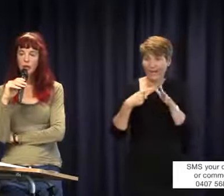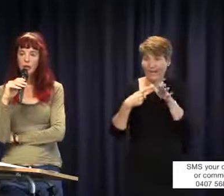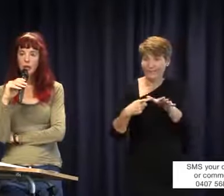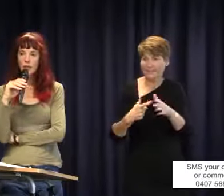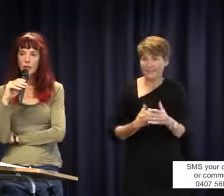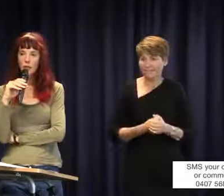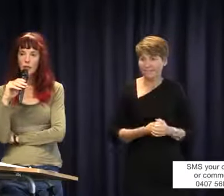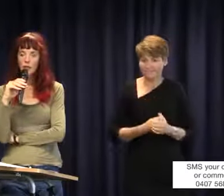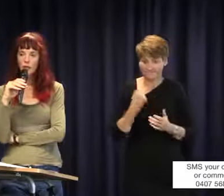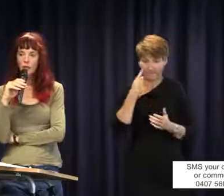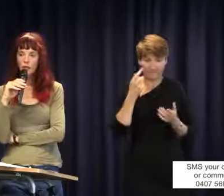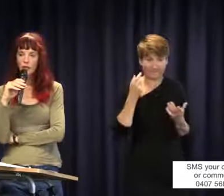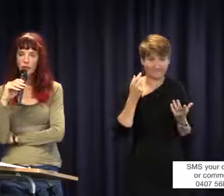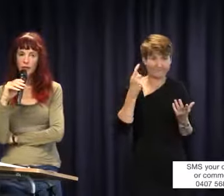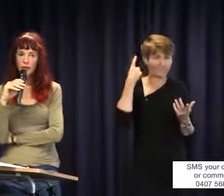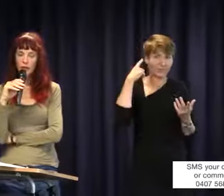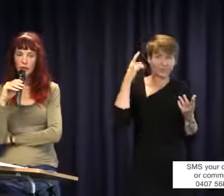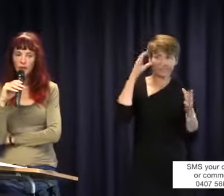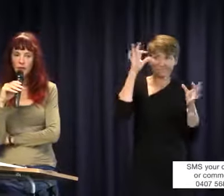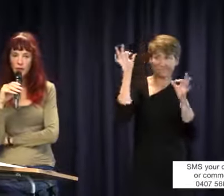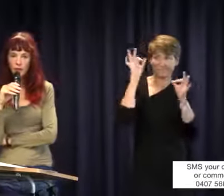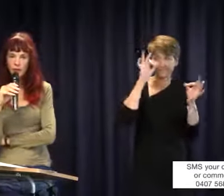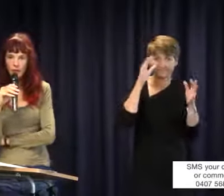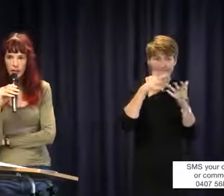anything is happening with it that I know of but if anyone knows of it they can tell